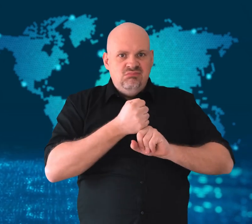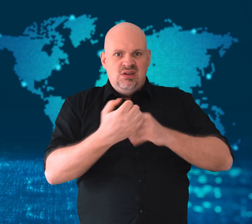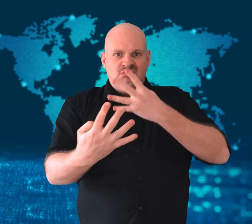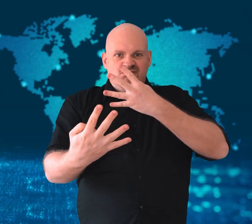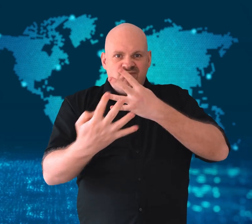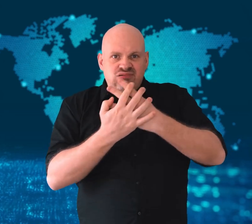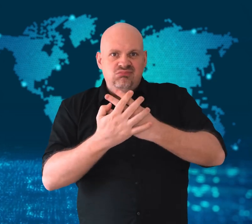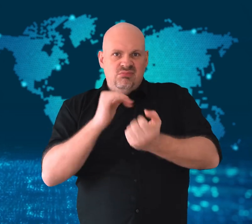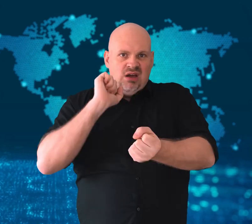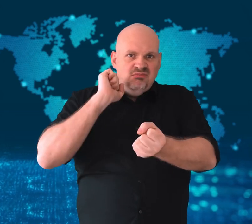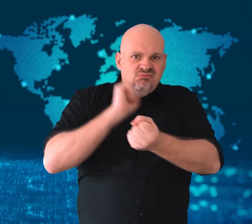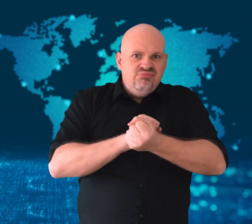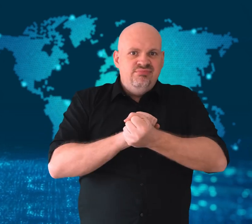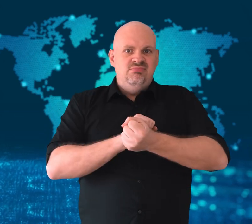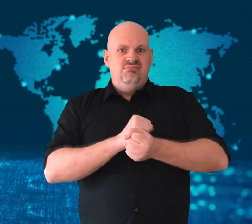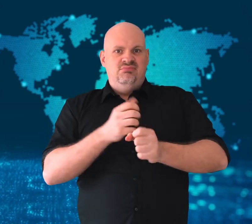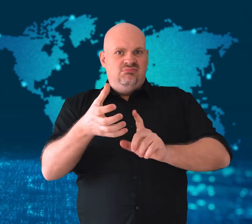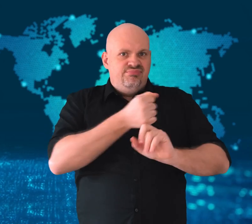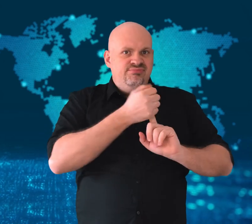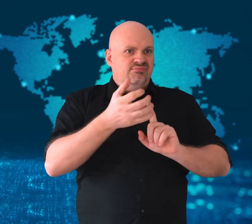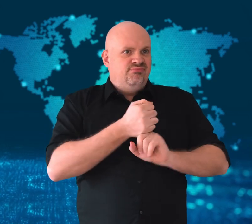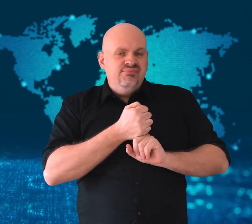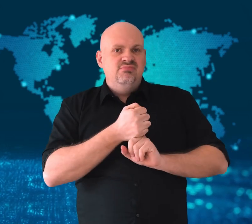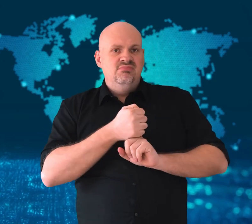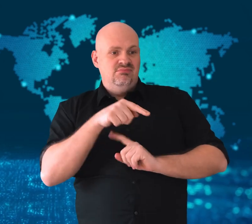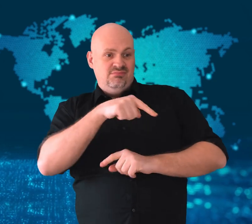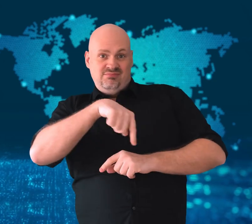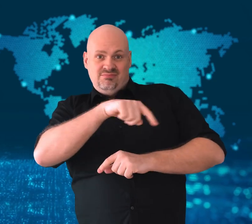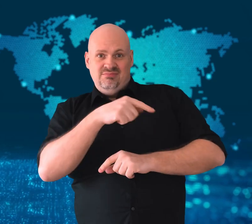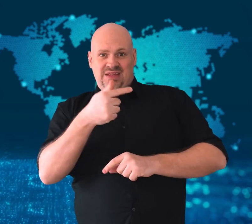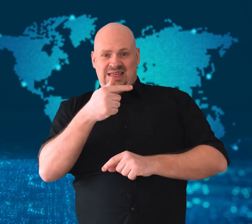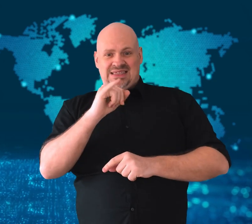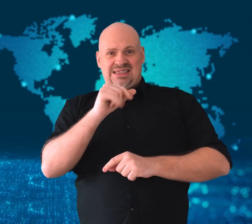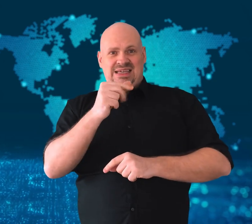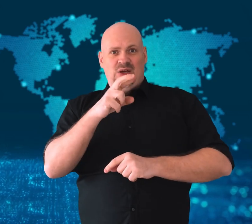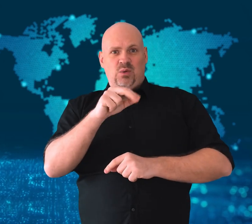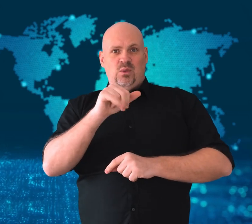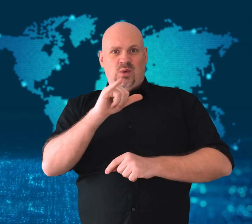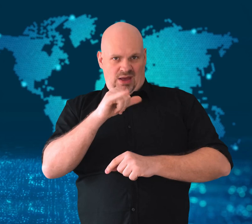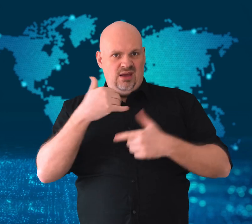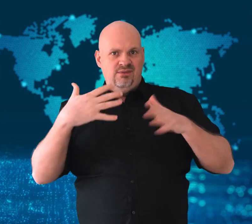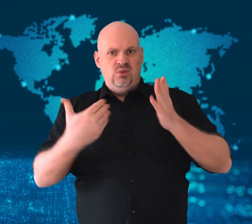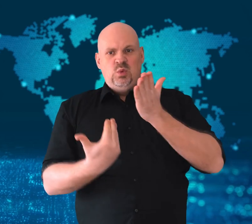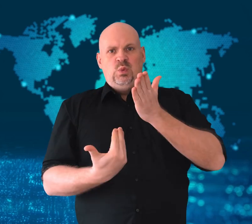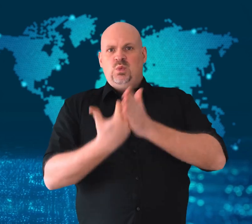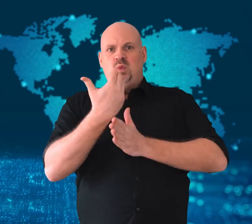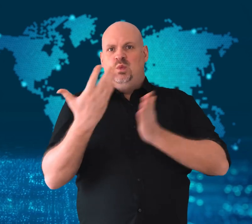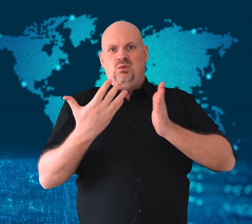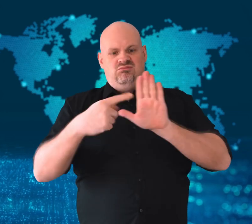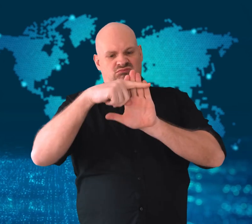and placed in prison as the country’s emergency laws targets